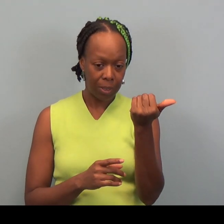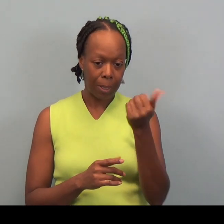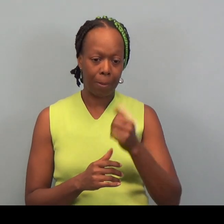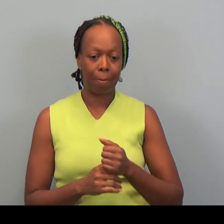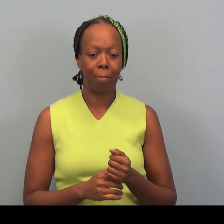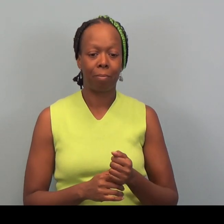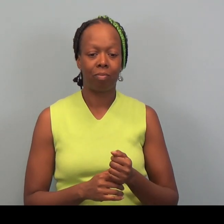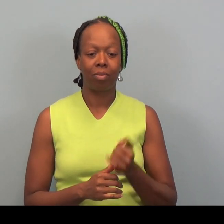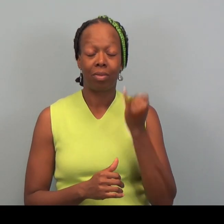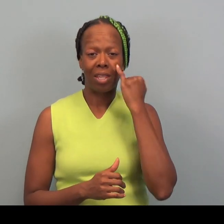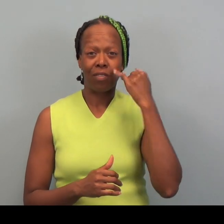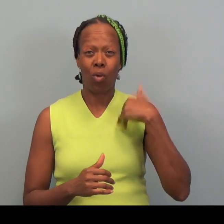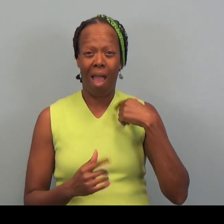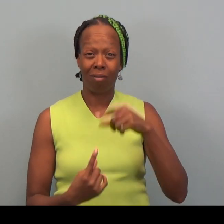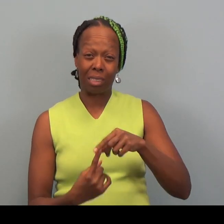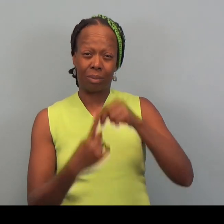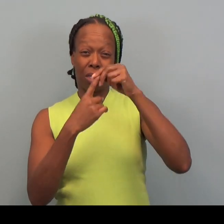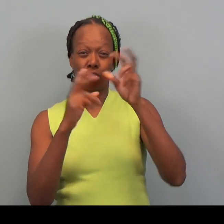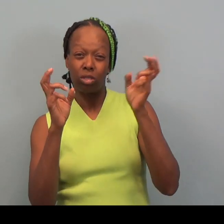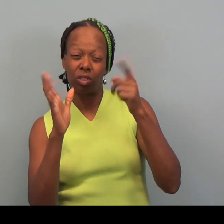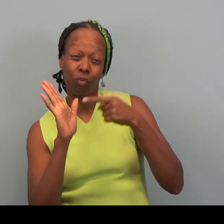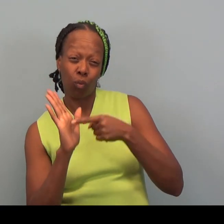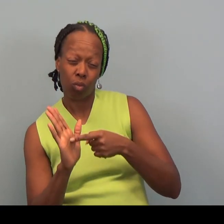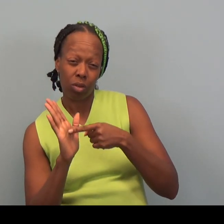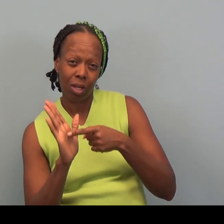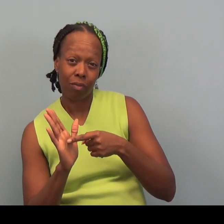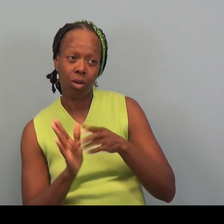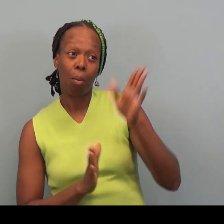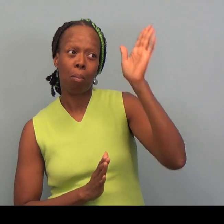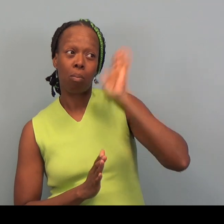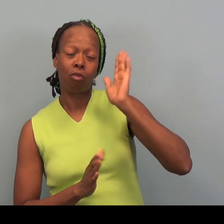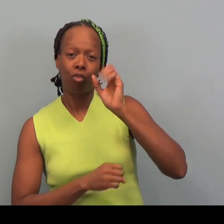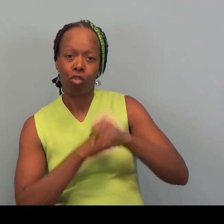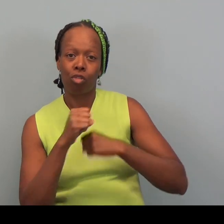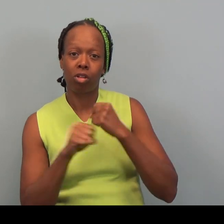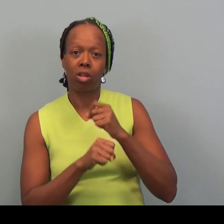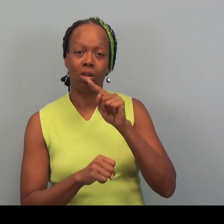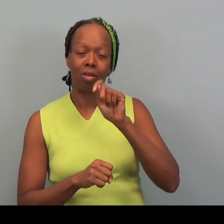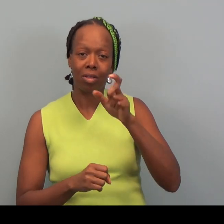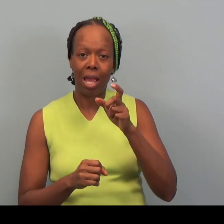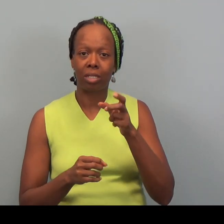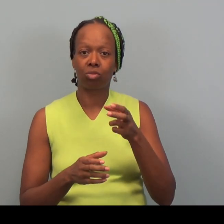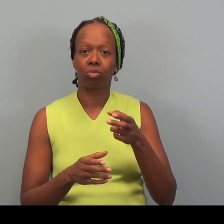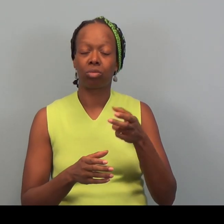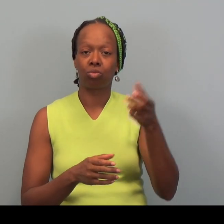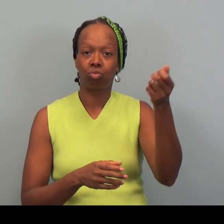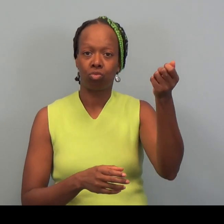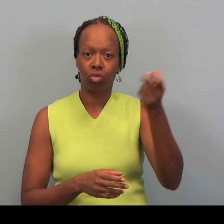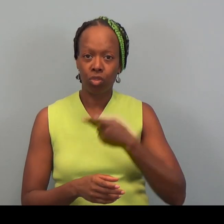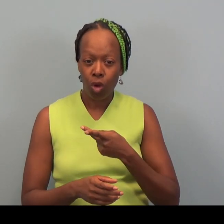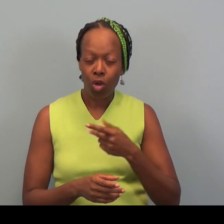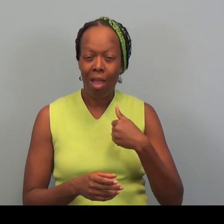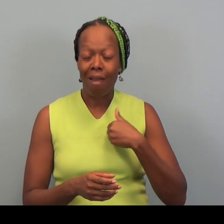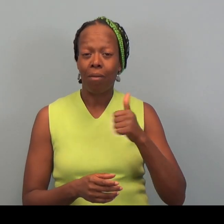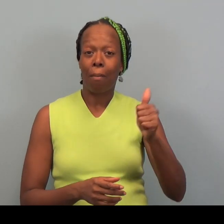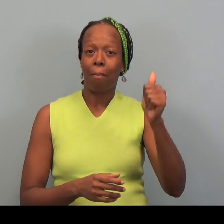If you have a specialty issue such as a prior year tax return, you know, or you've got a back tax issue